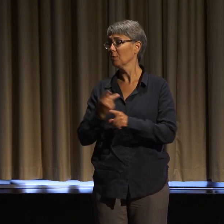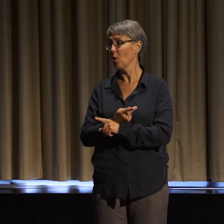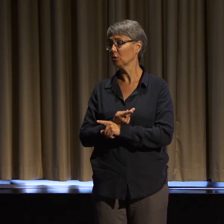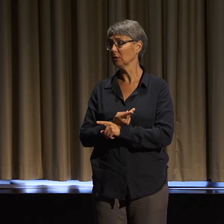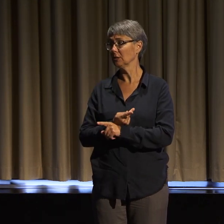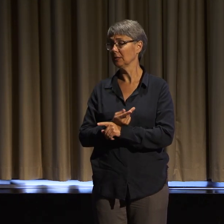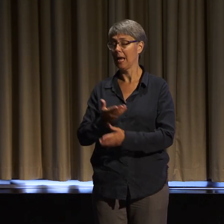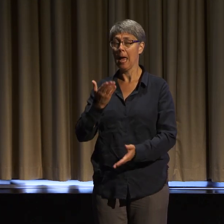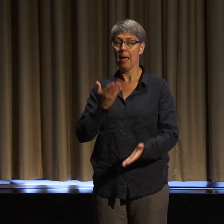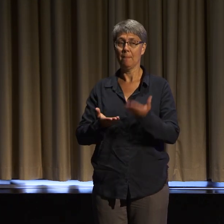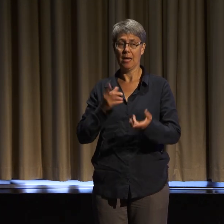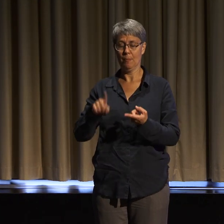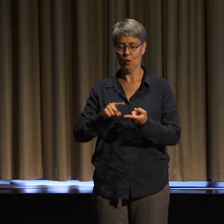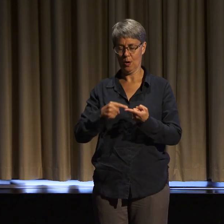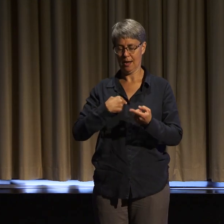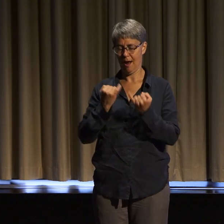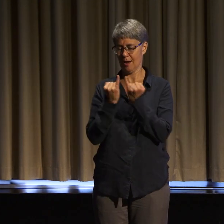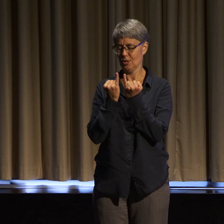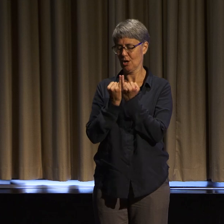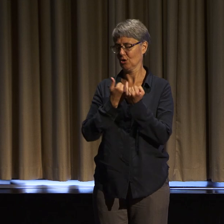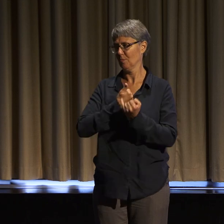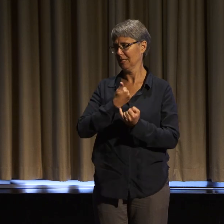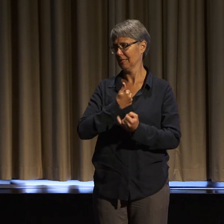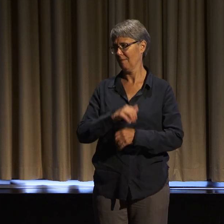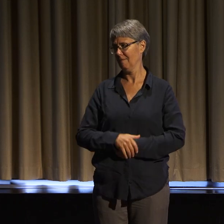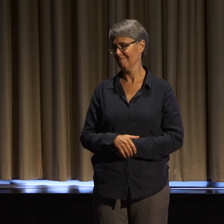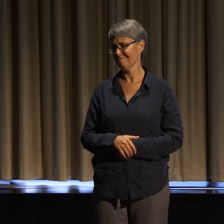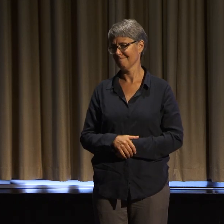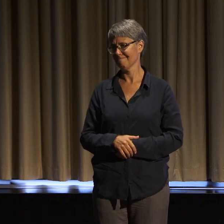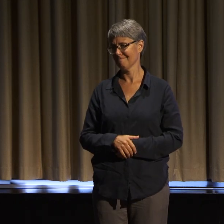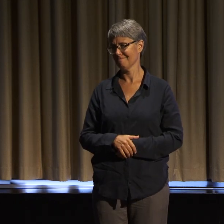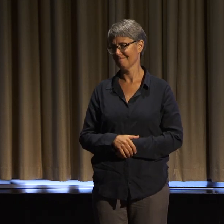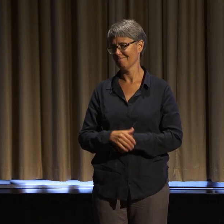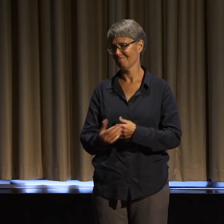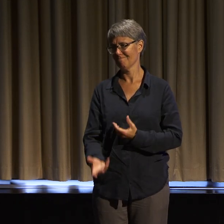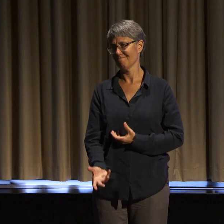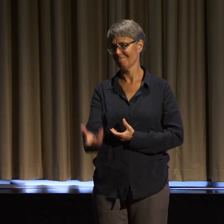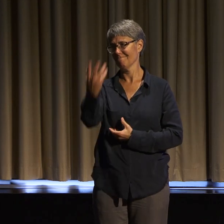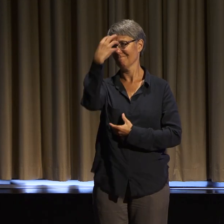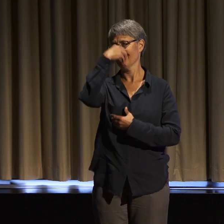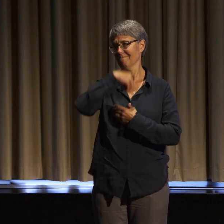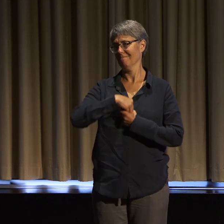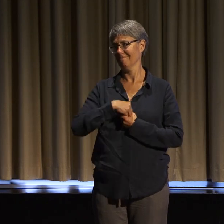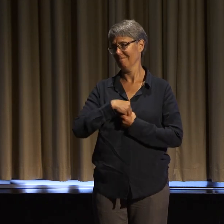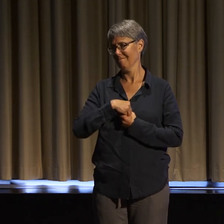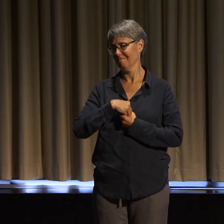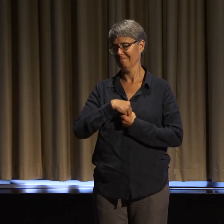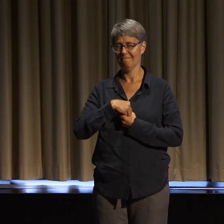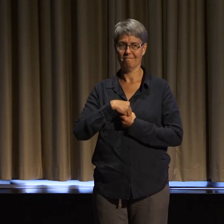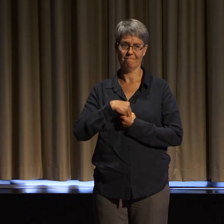Most of us are in an abusive relationship with ourselves, and that helps to lay the groundwork for abuse in the world.